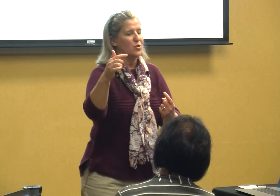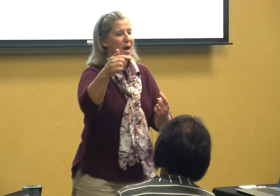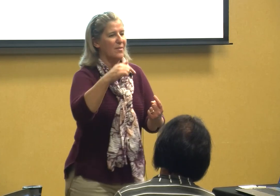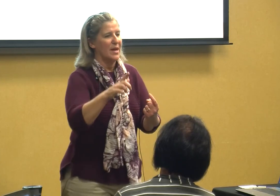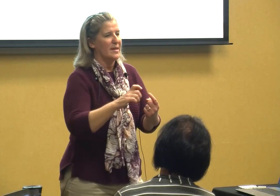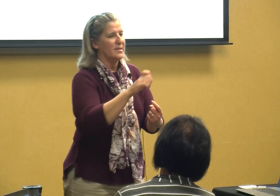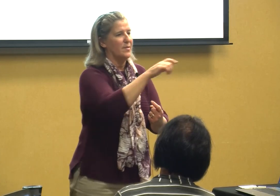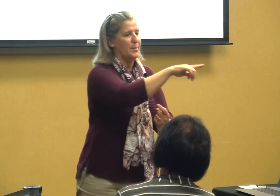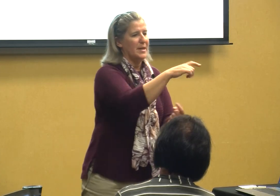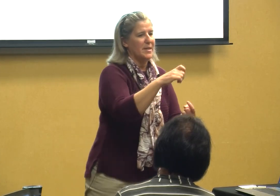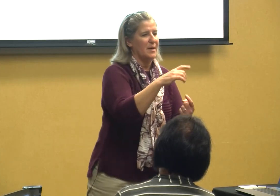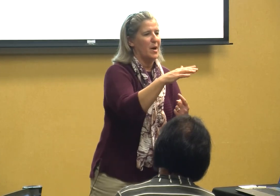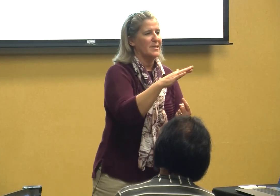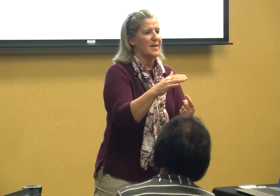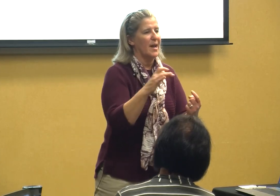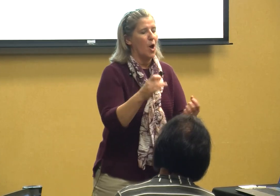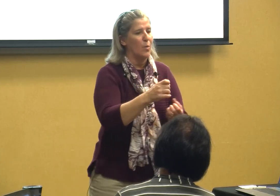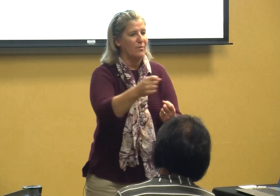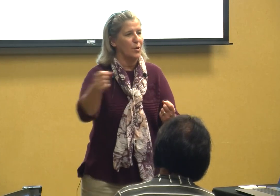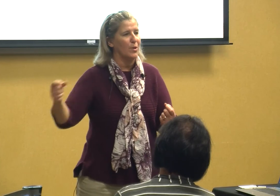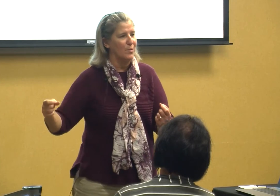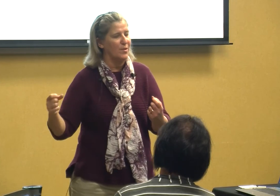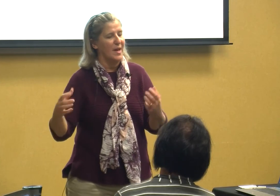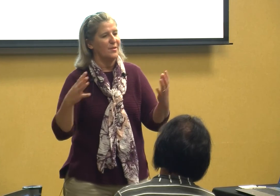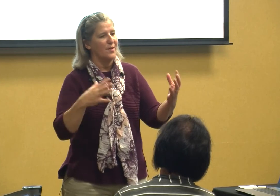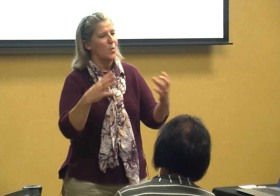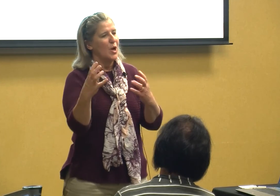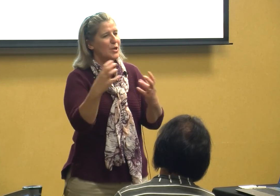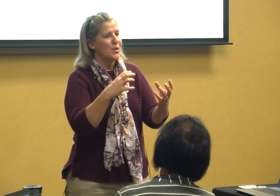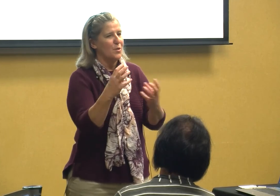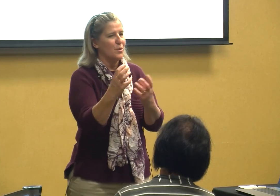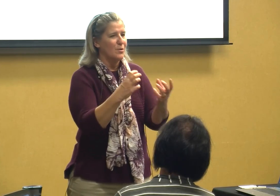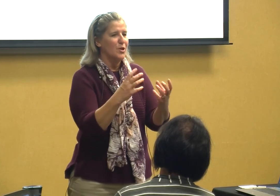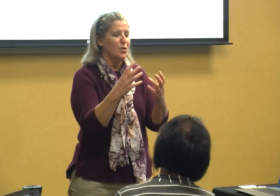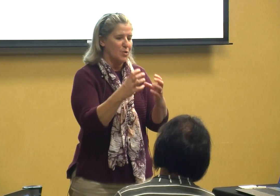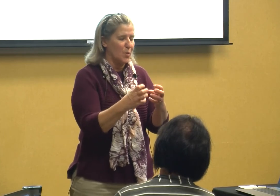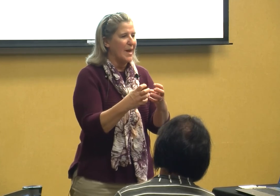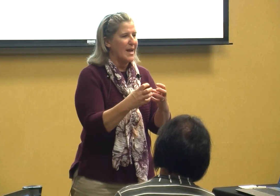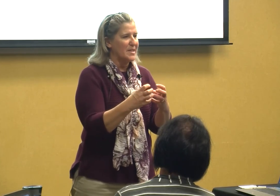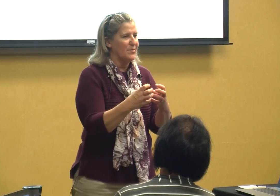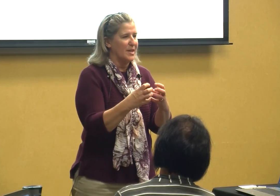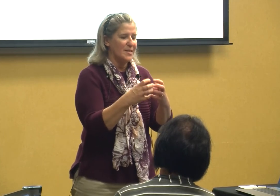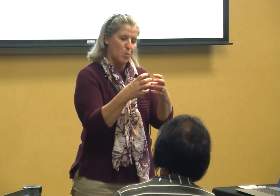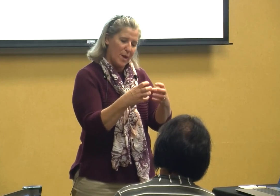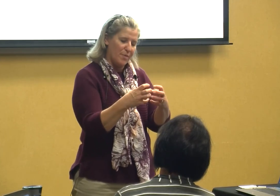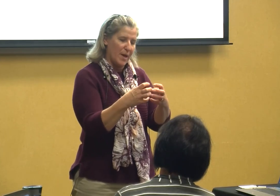try this and the PT might say oh if you use this so so you're you're doing activities with them